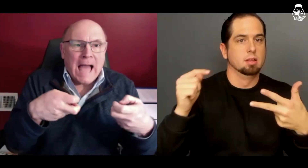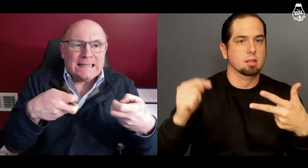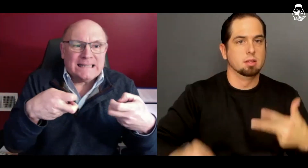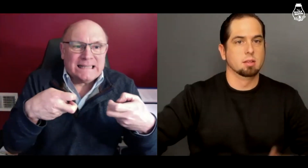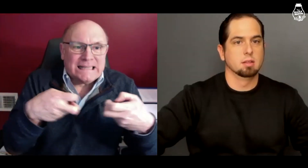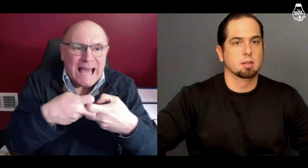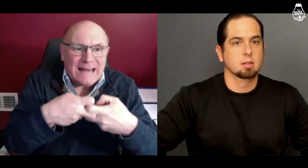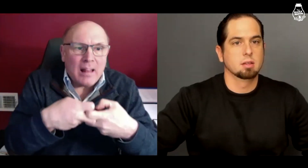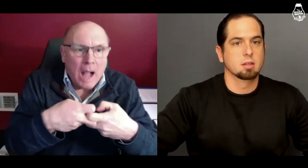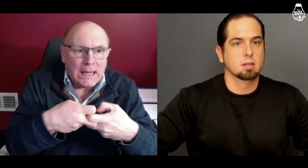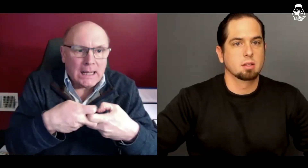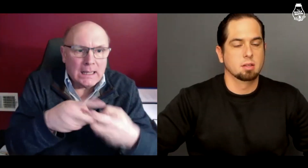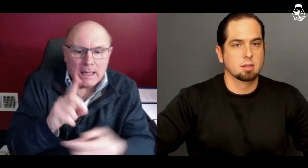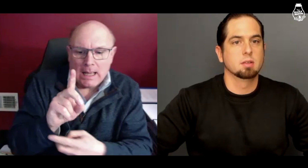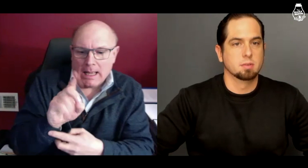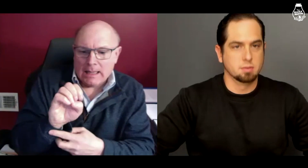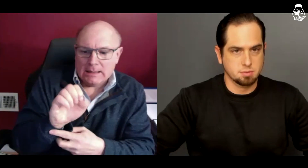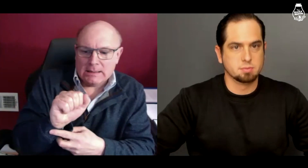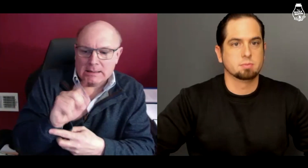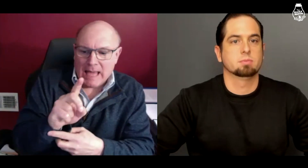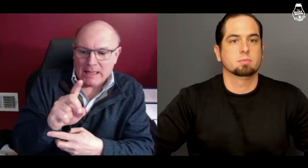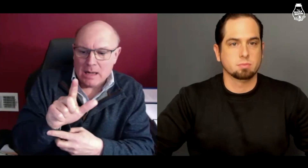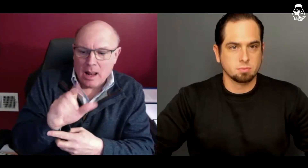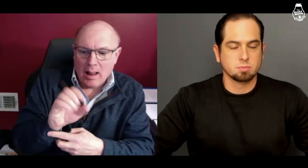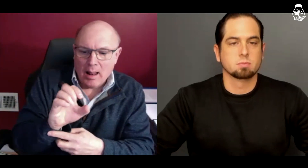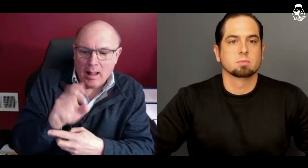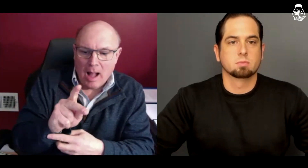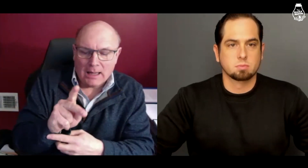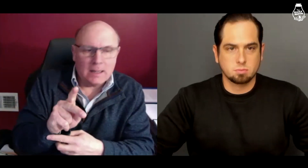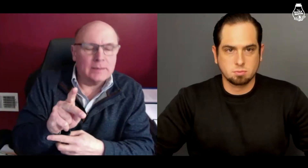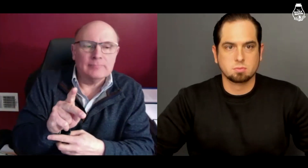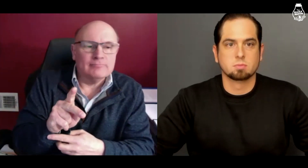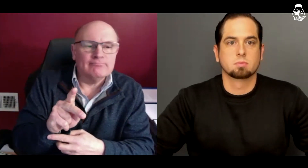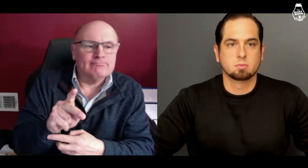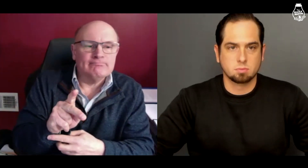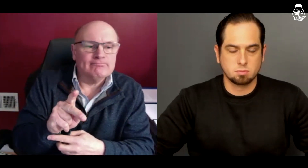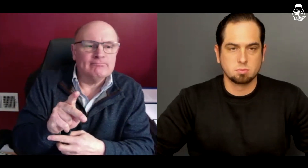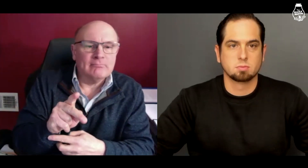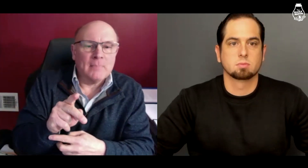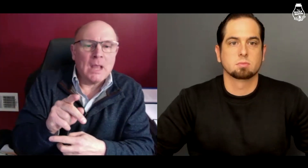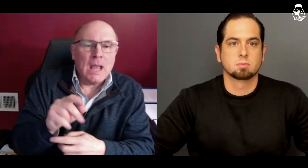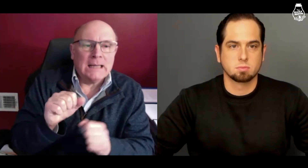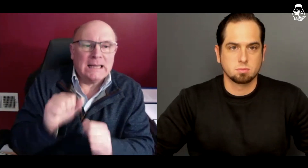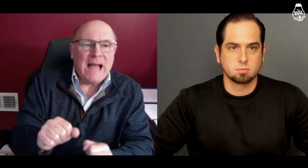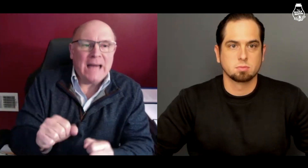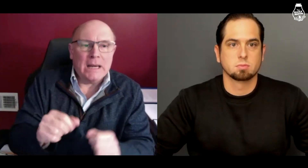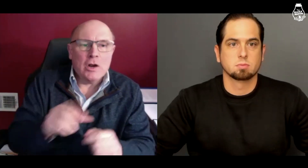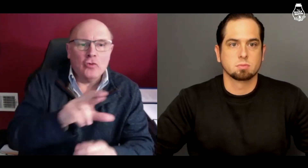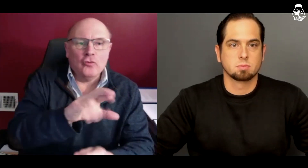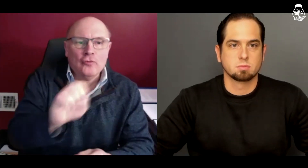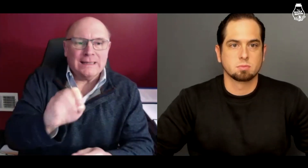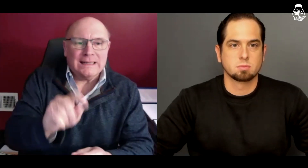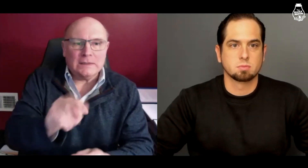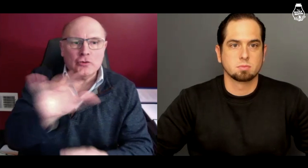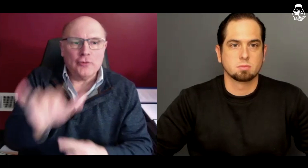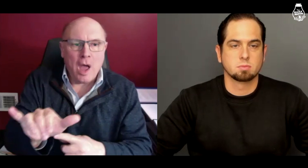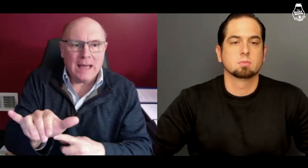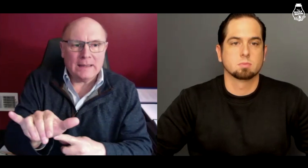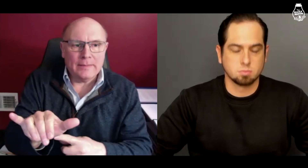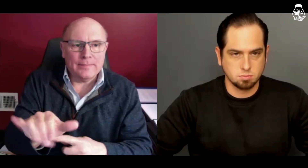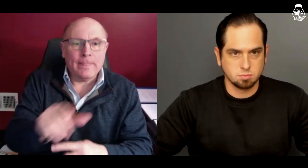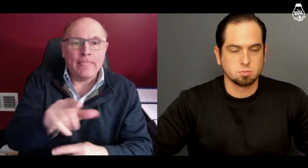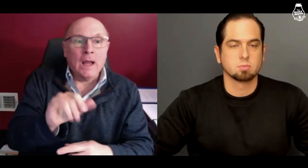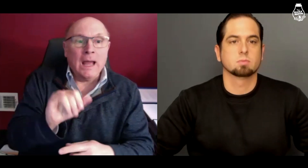A deadlock means you can retry.